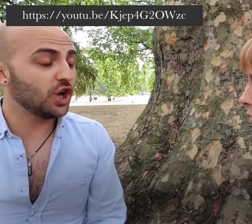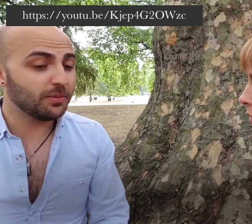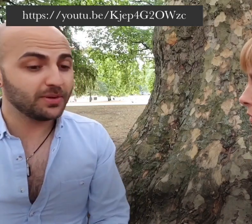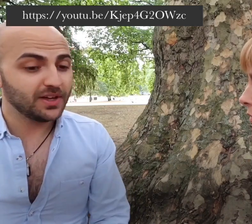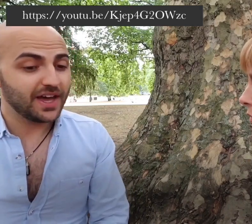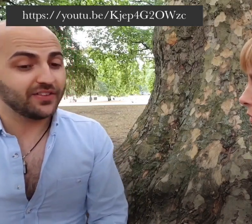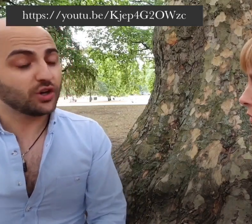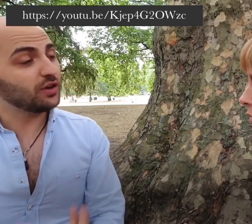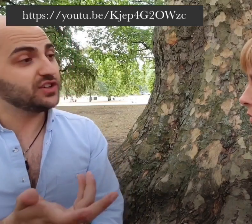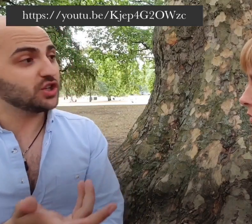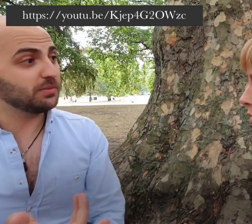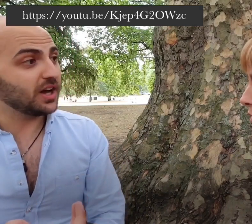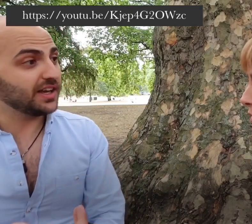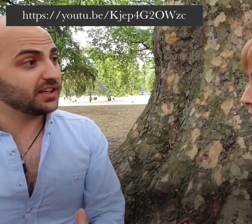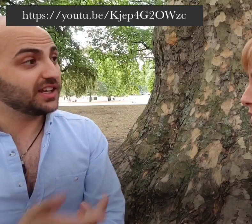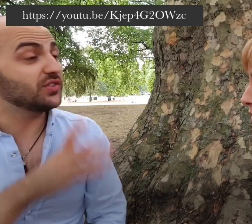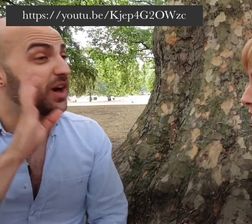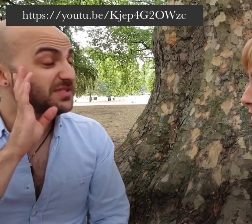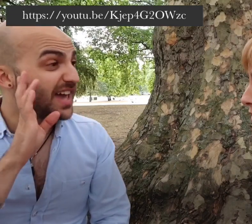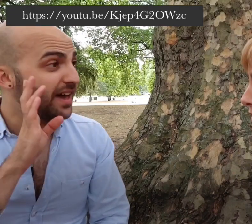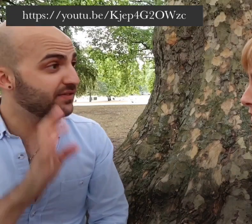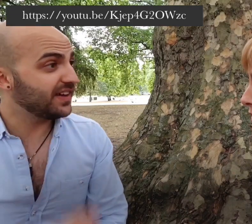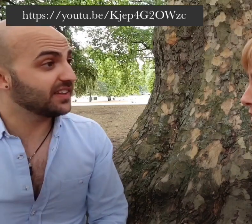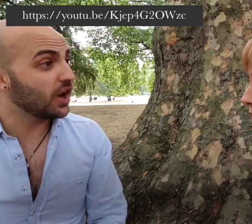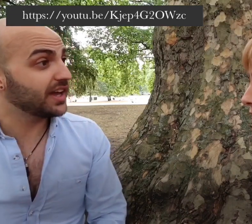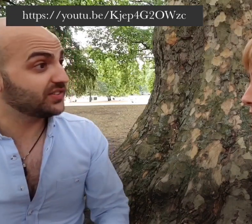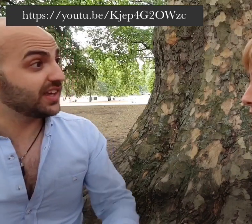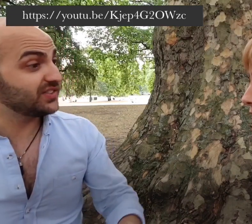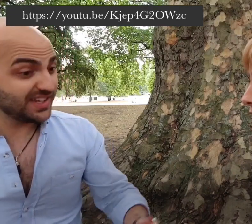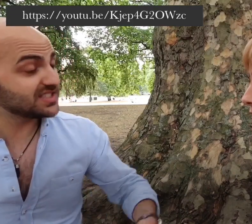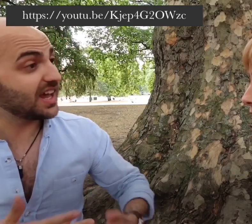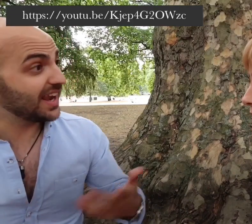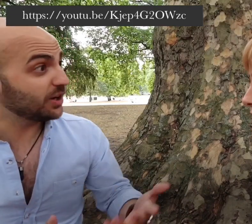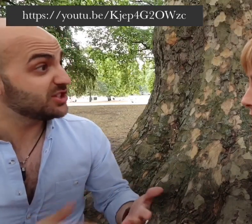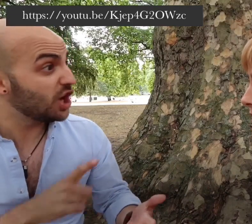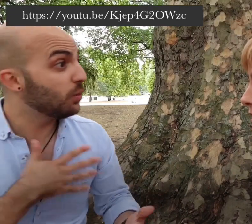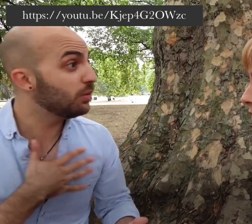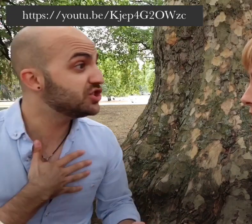and the coffee shop guy.. he says " I'm Deaf" and the coffee shop say guys in sign language "Oh what